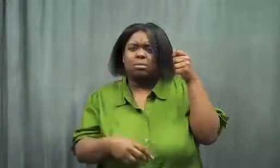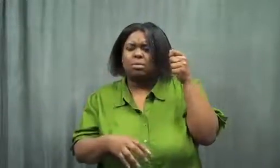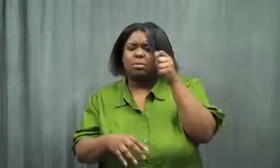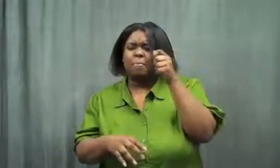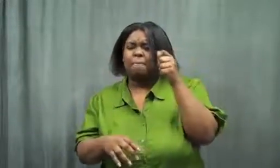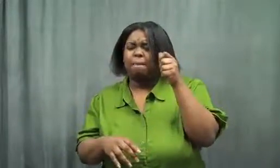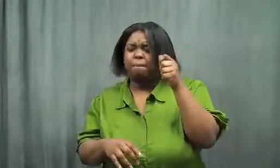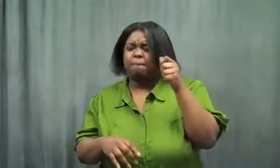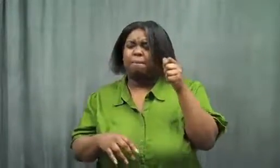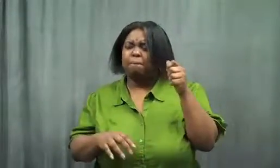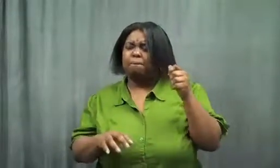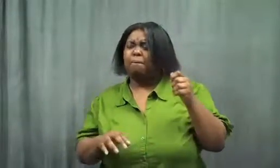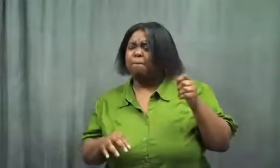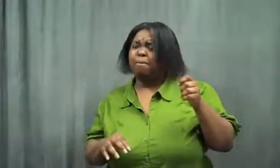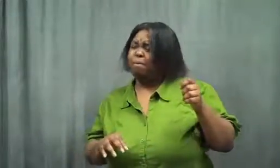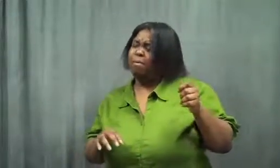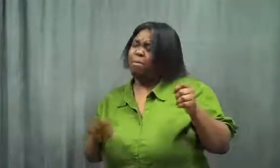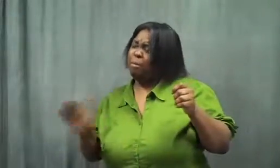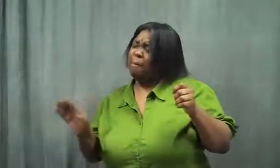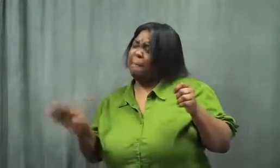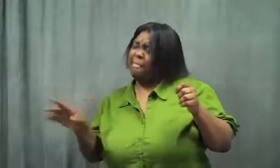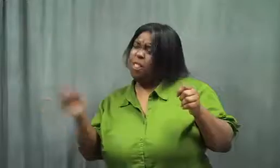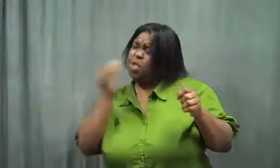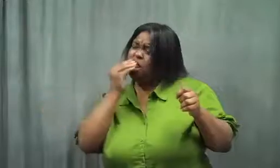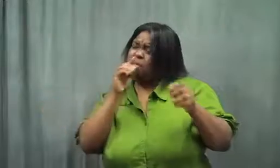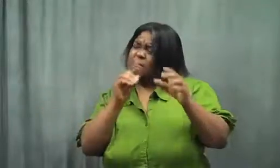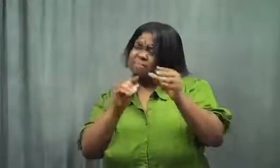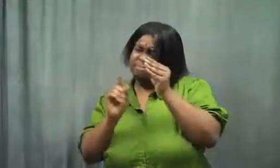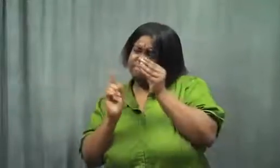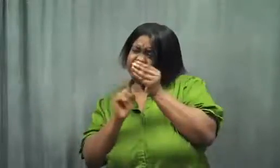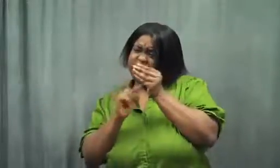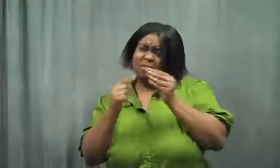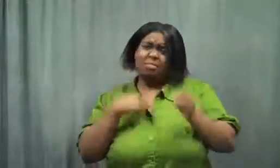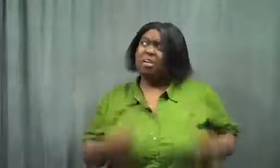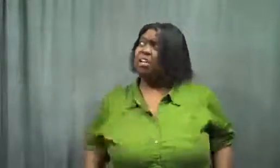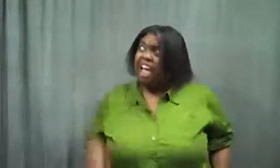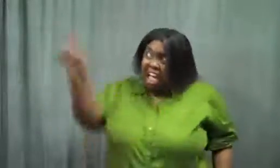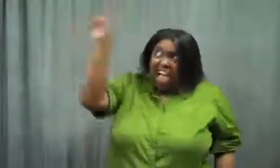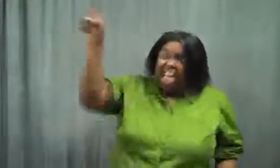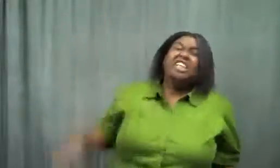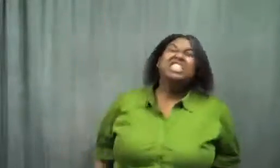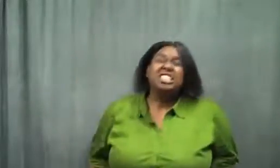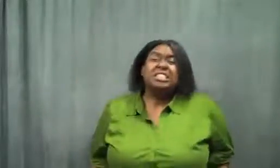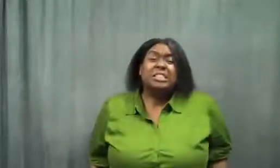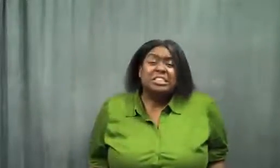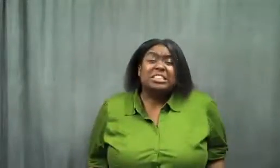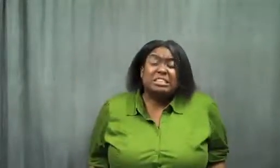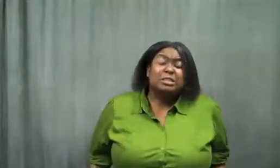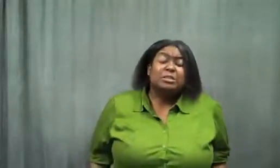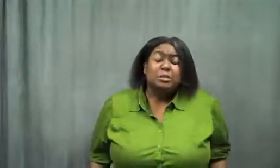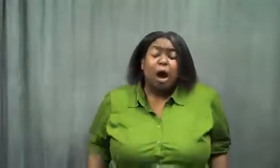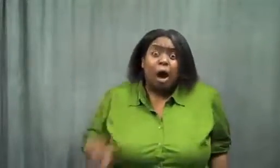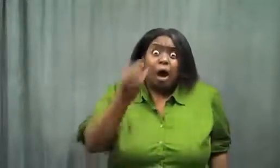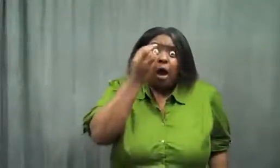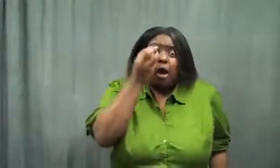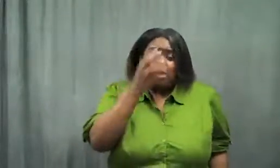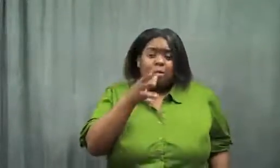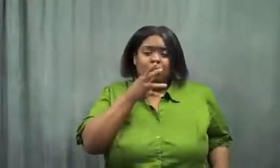She held the box, "Did you eat this?" I said, "That's it! Owww!"